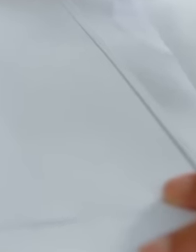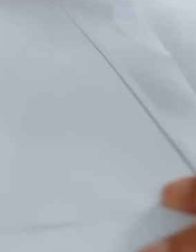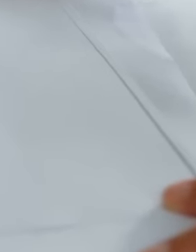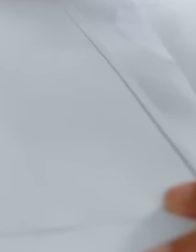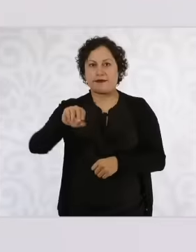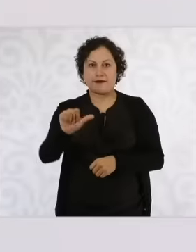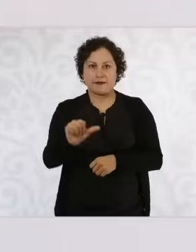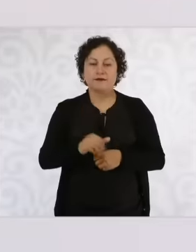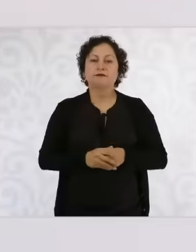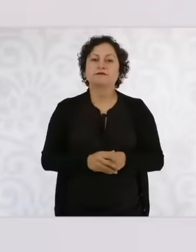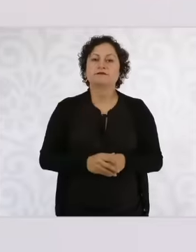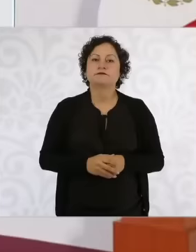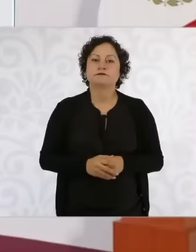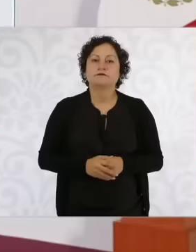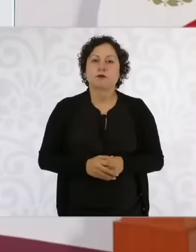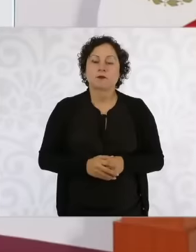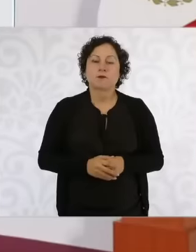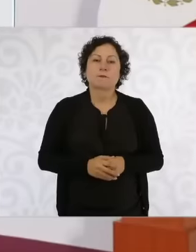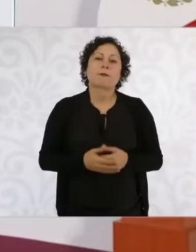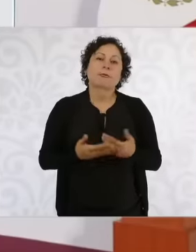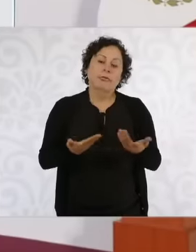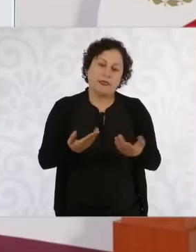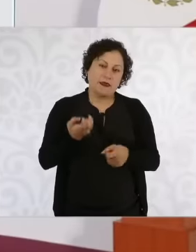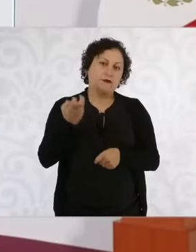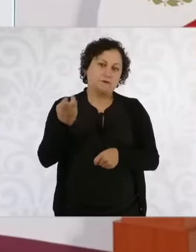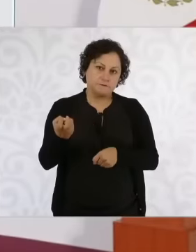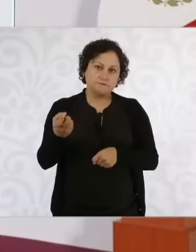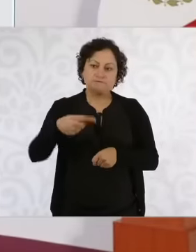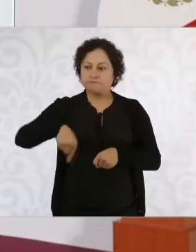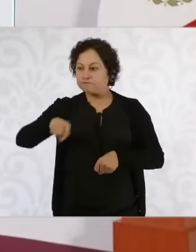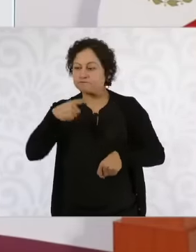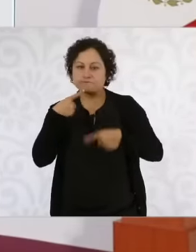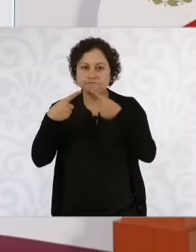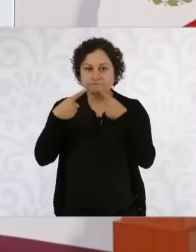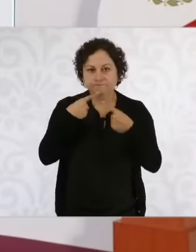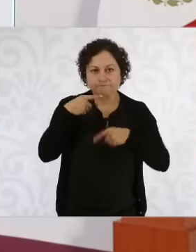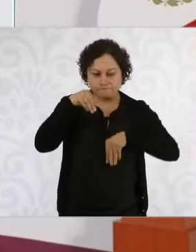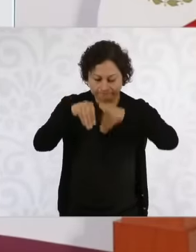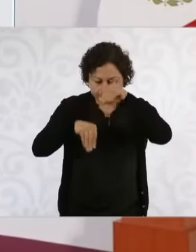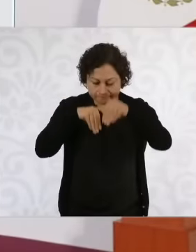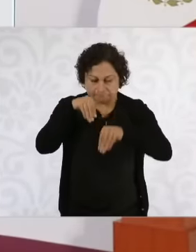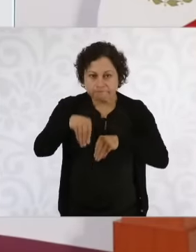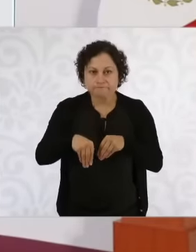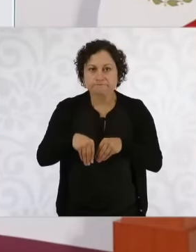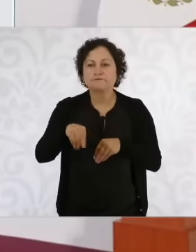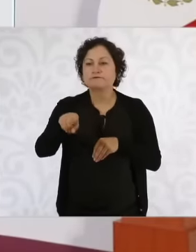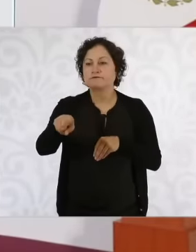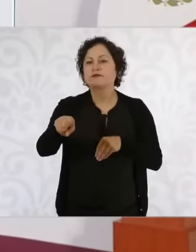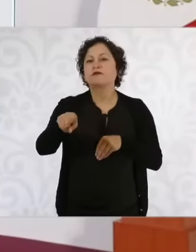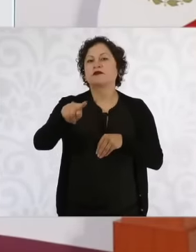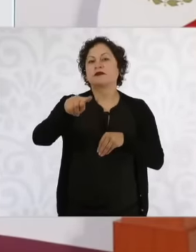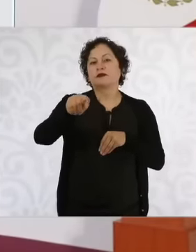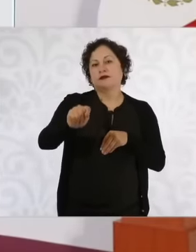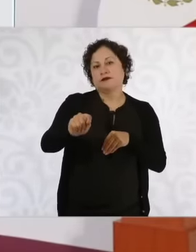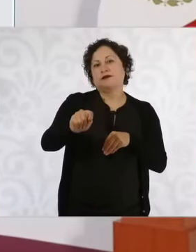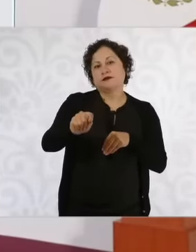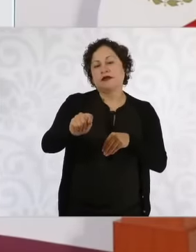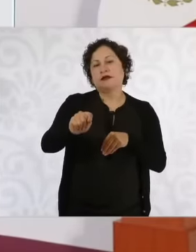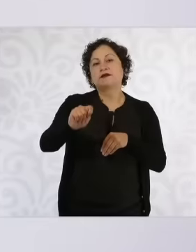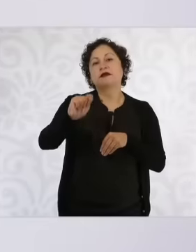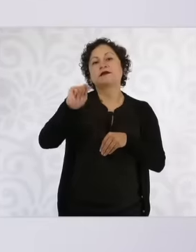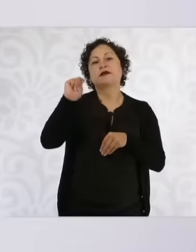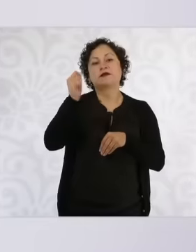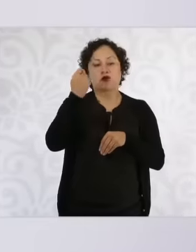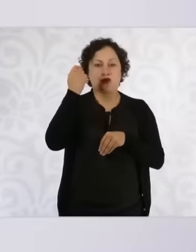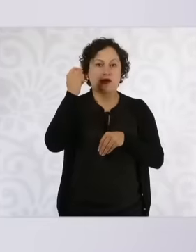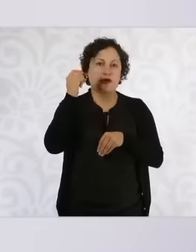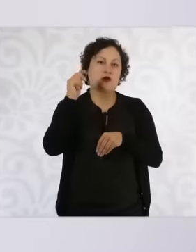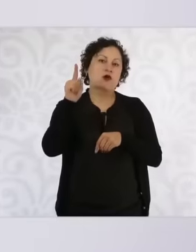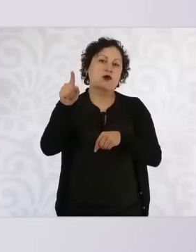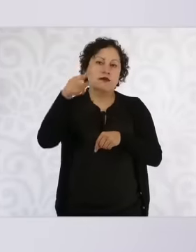eh we are working with the tcnm the Tecnológico Nacional de México with the national polytechnic with